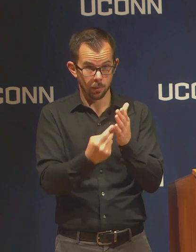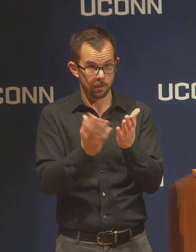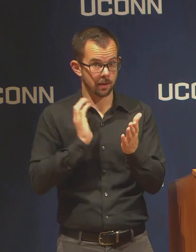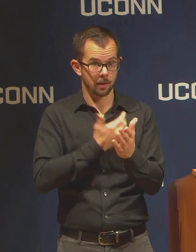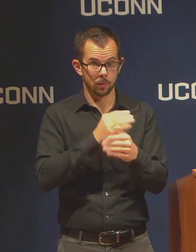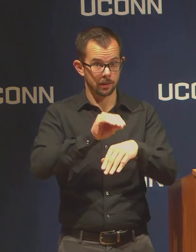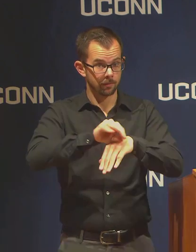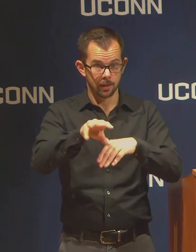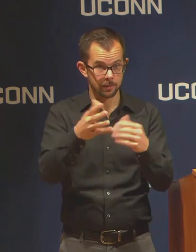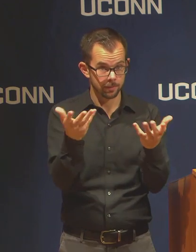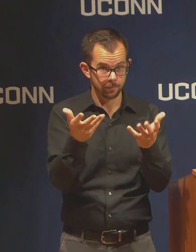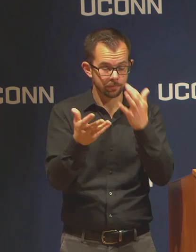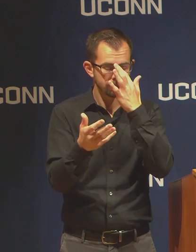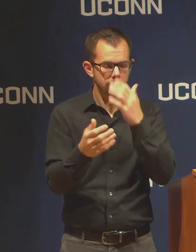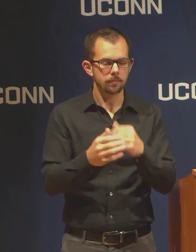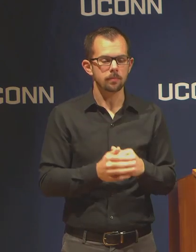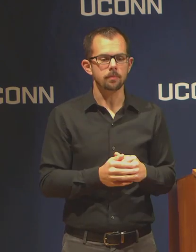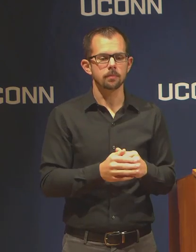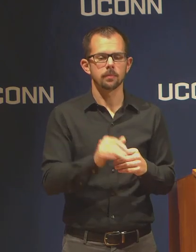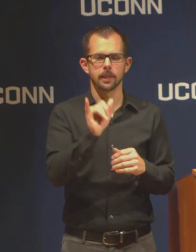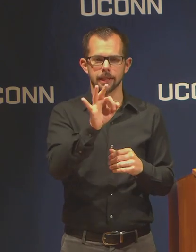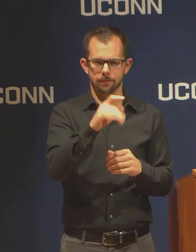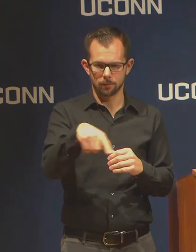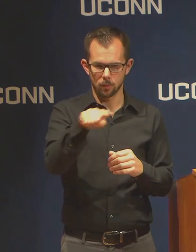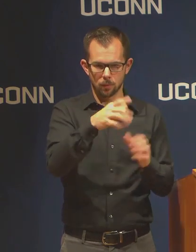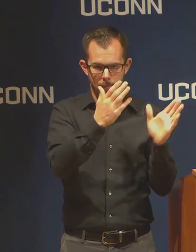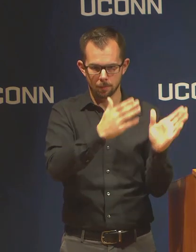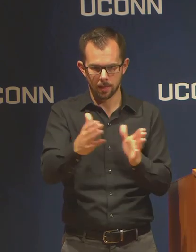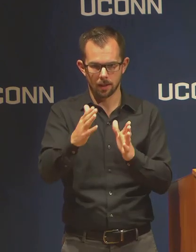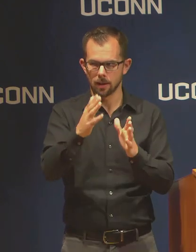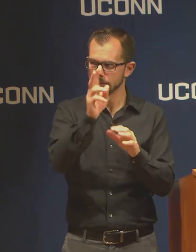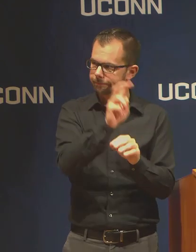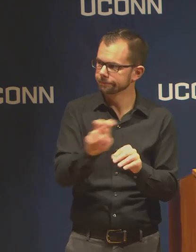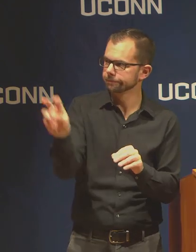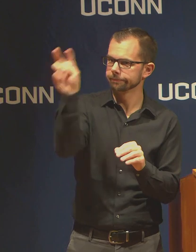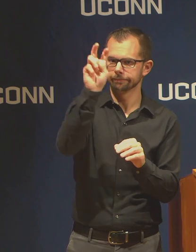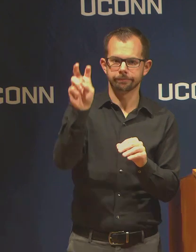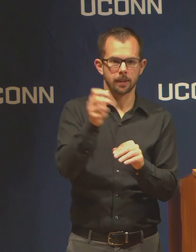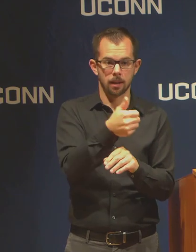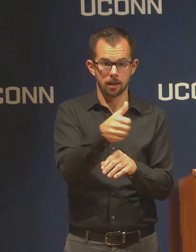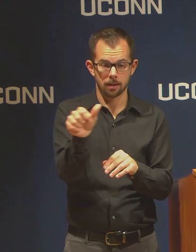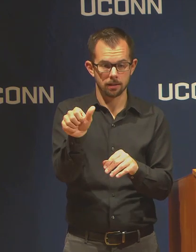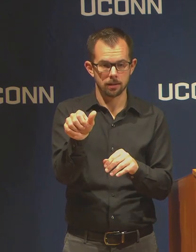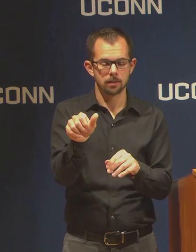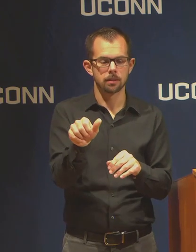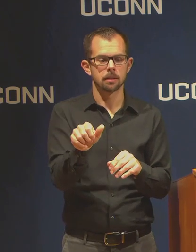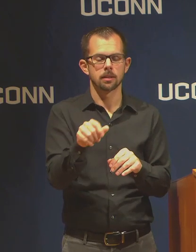if you plan to make any kind of arrangements for travel you should be sure to make them in a way that allows for